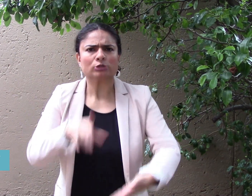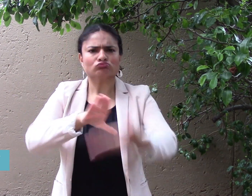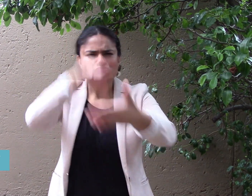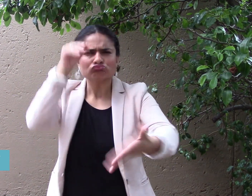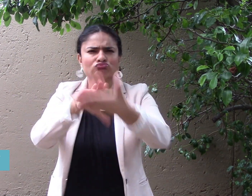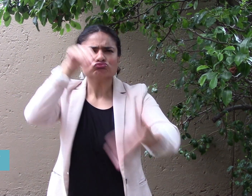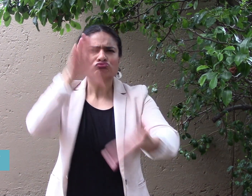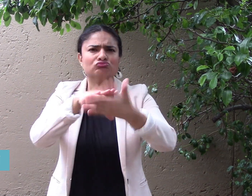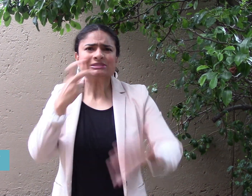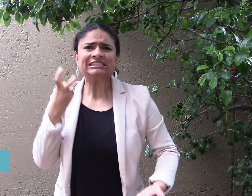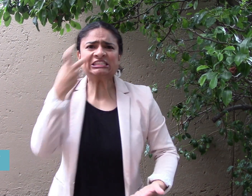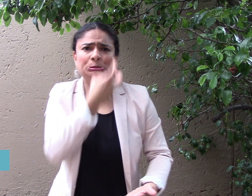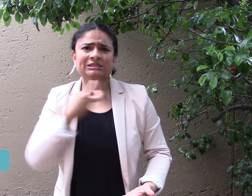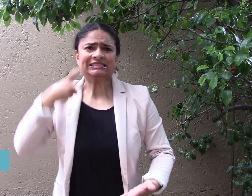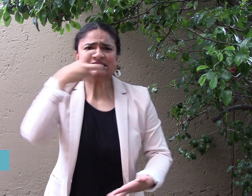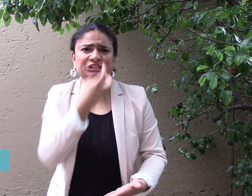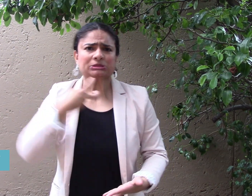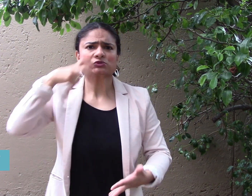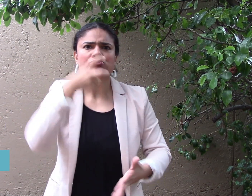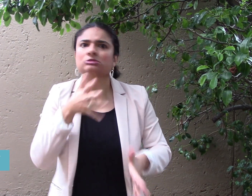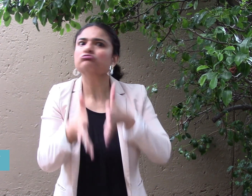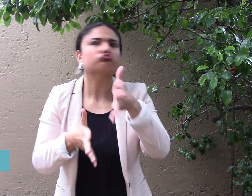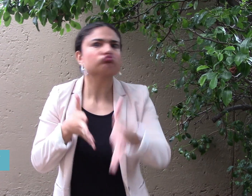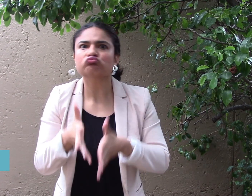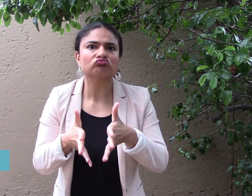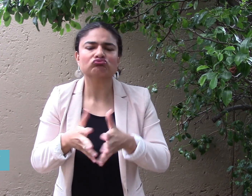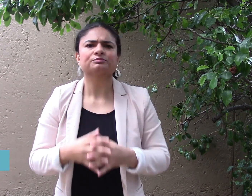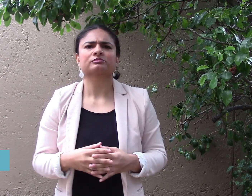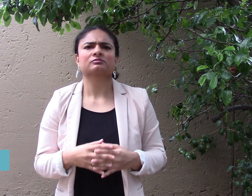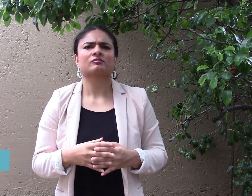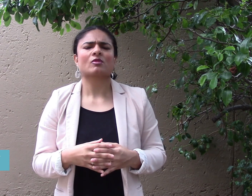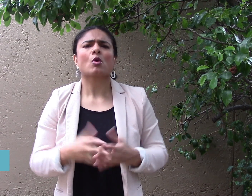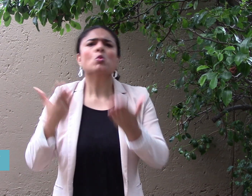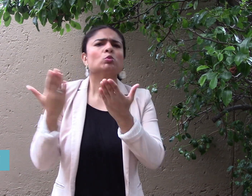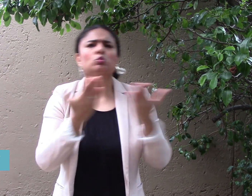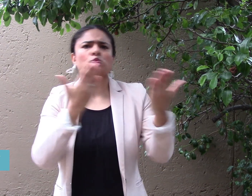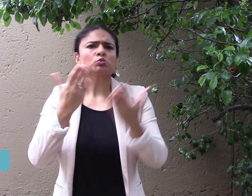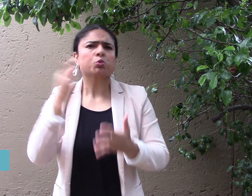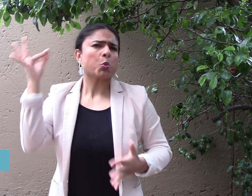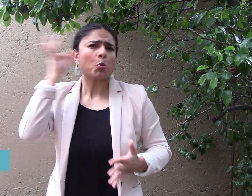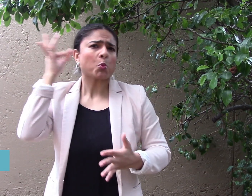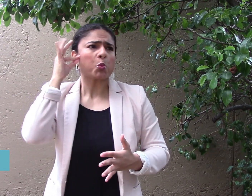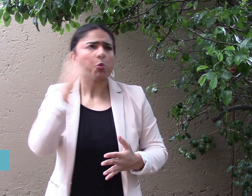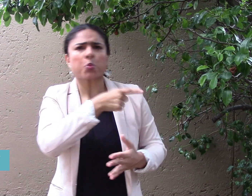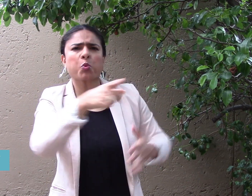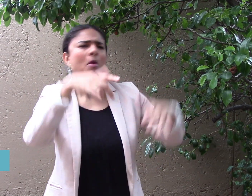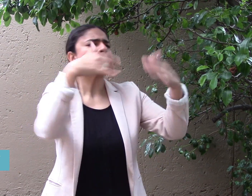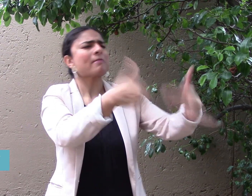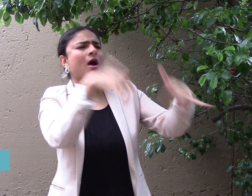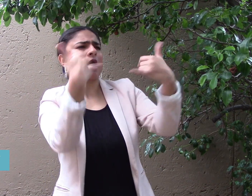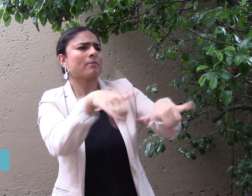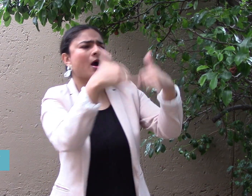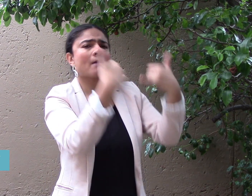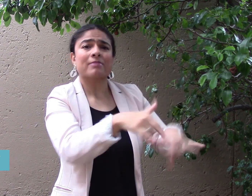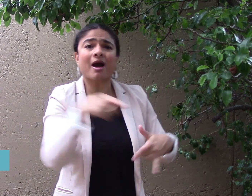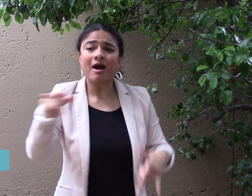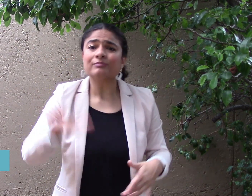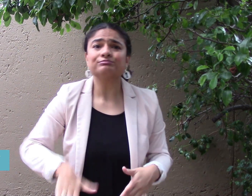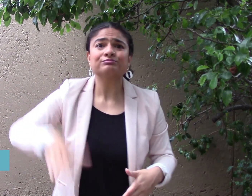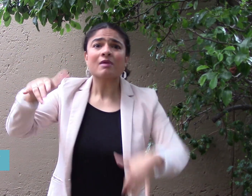At her hearing school, hearing kids would play together during their break while Esraa spent